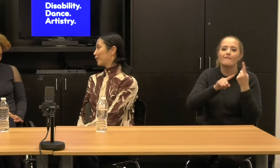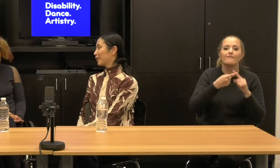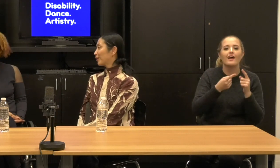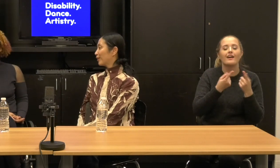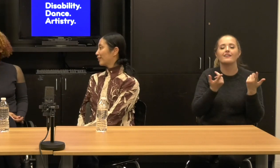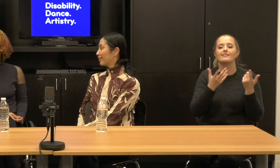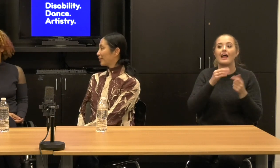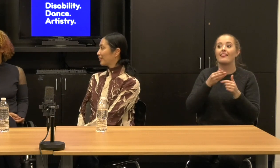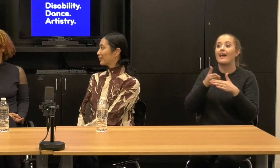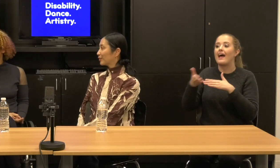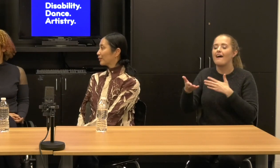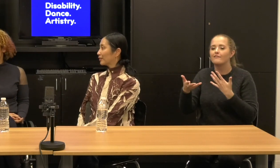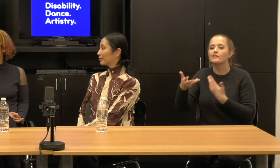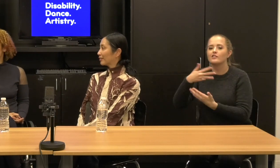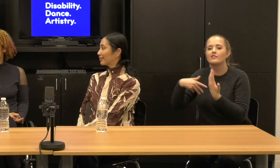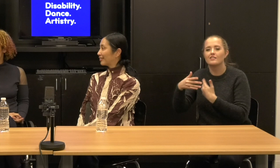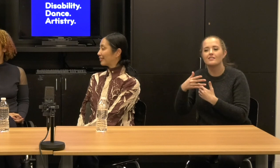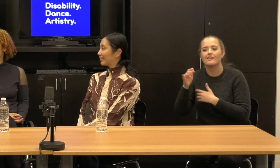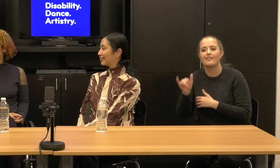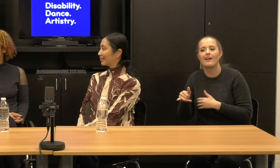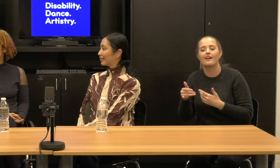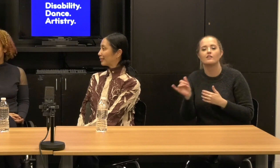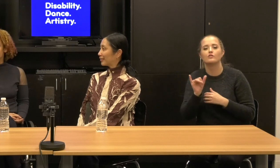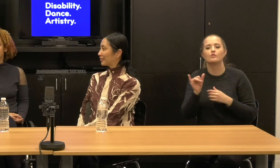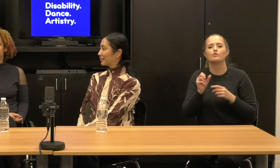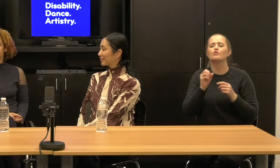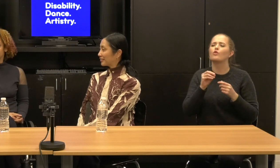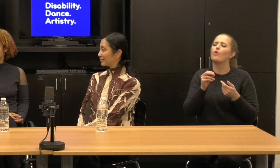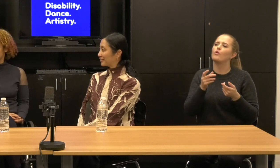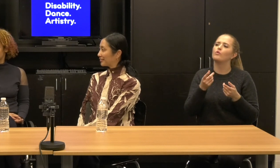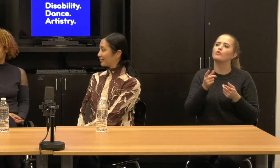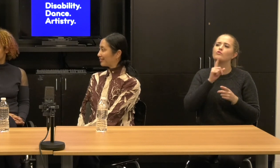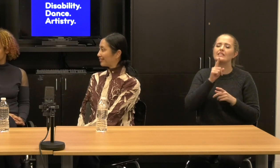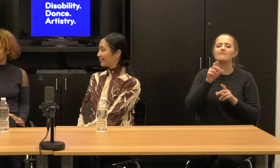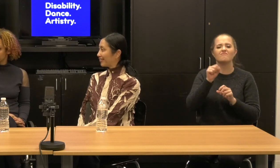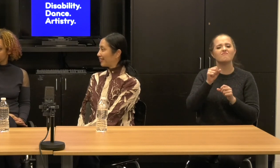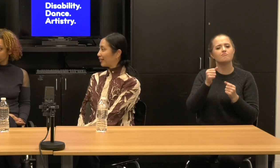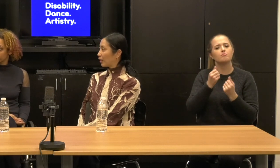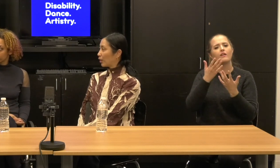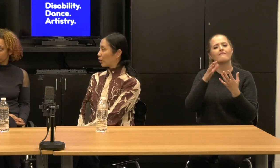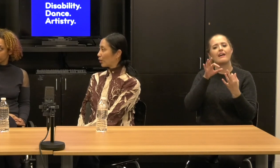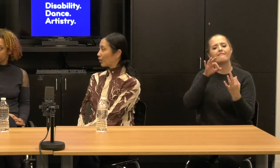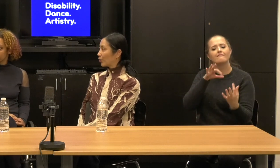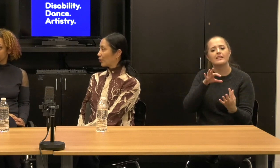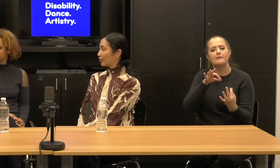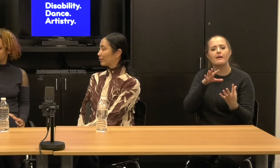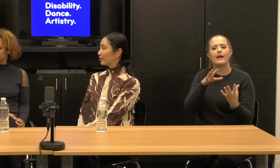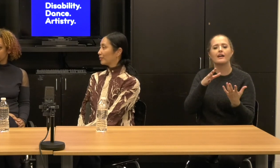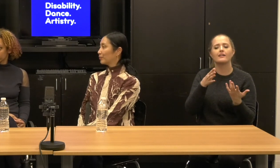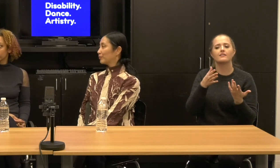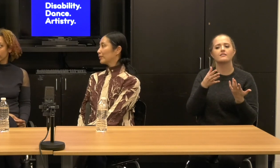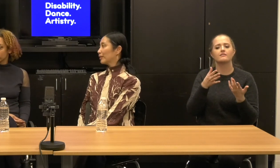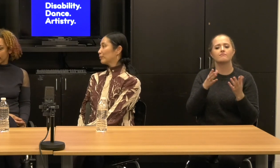So you kind of designed a feedback session that didn't privilege some kind of like, you know, single position, right.